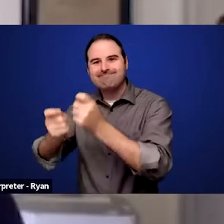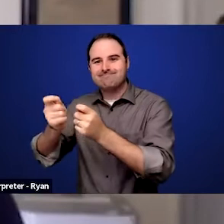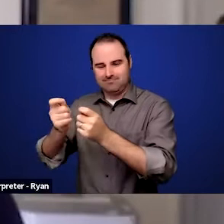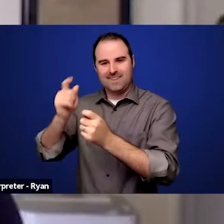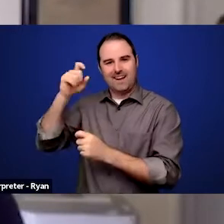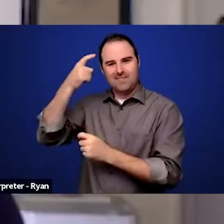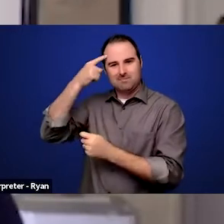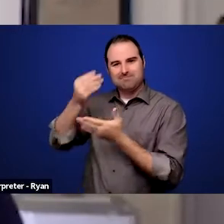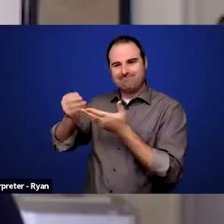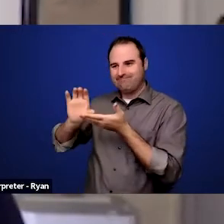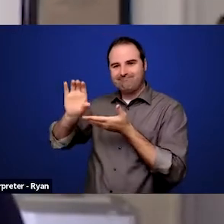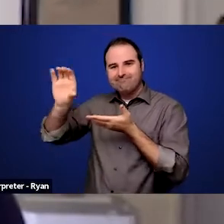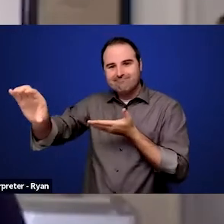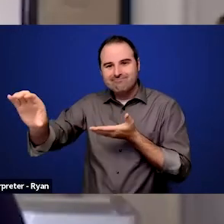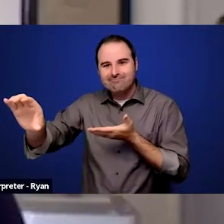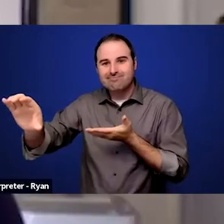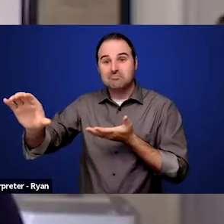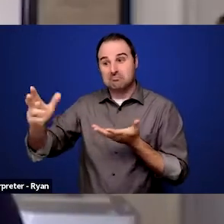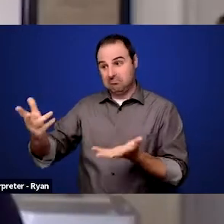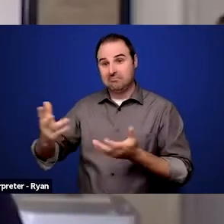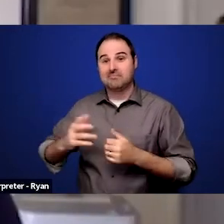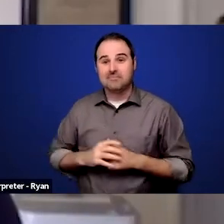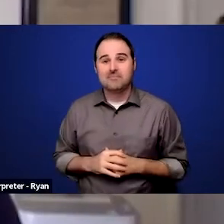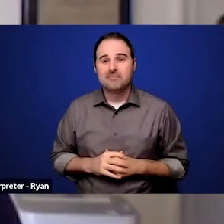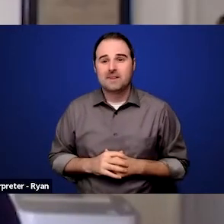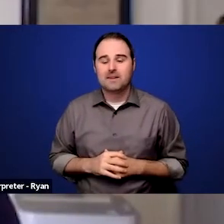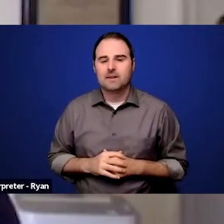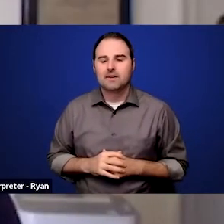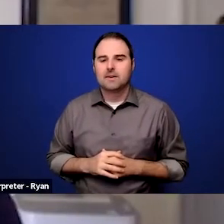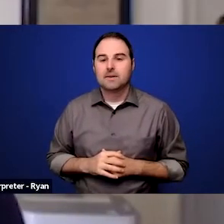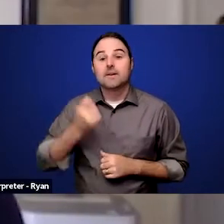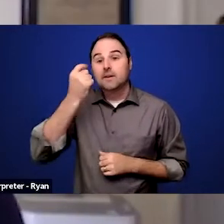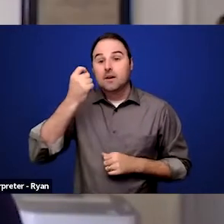So there are various issues but I think, you know, globally speaking,